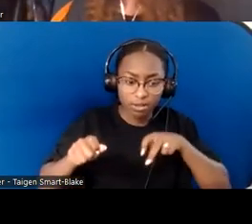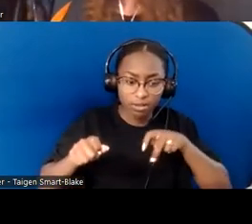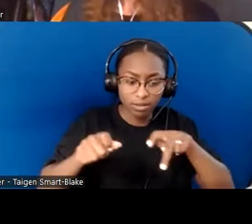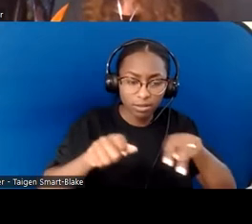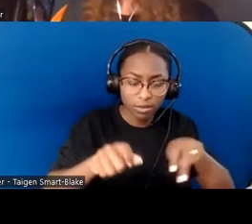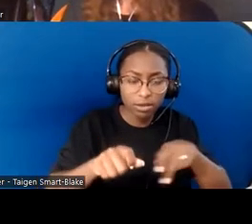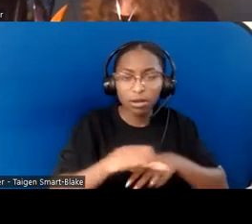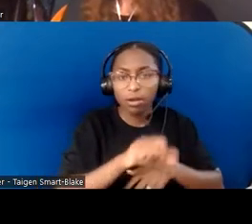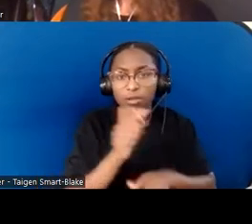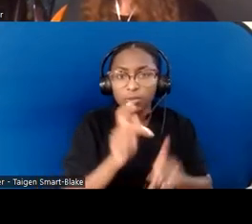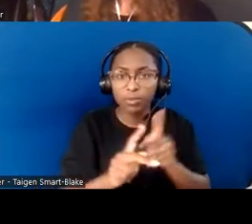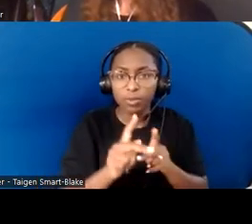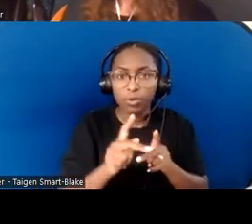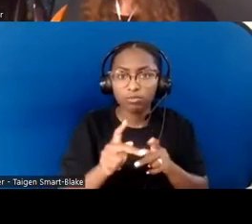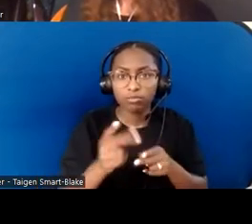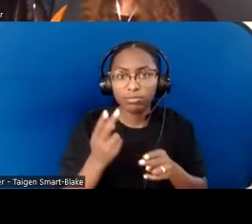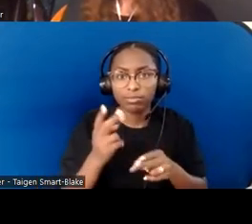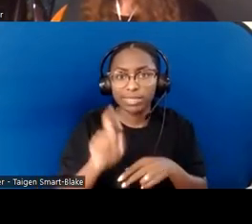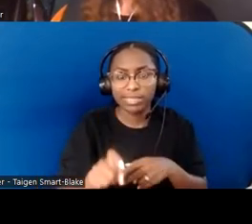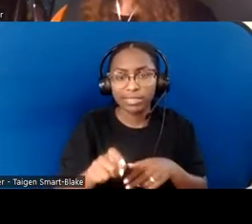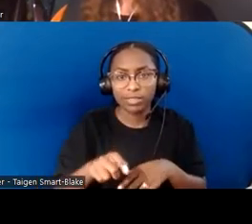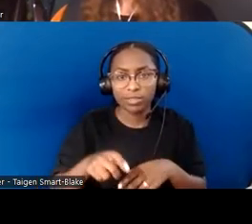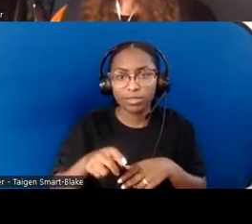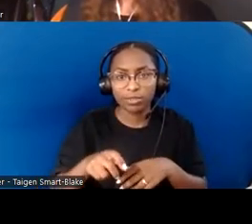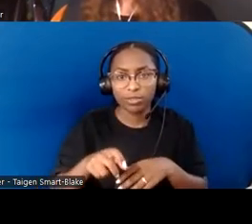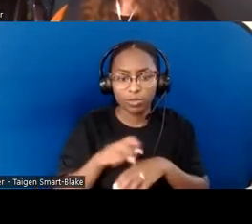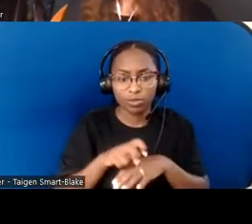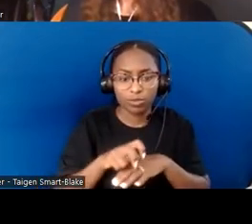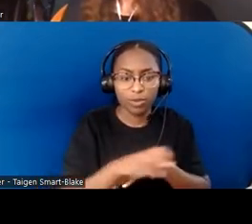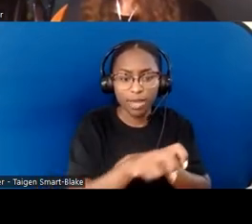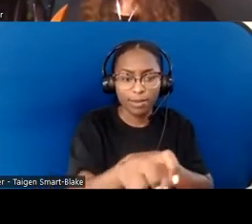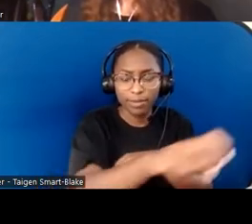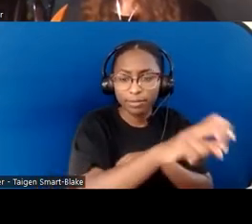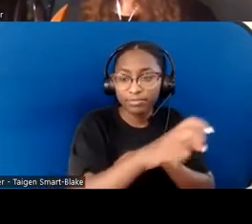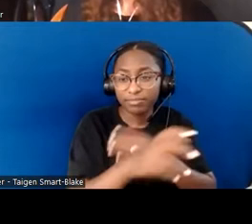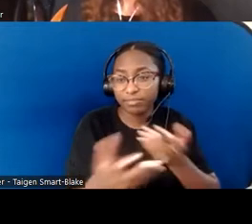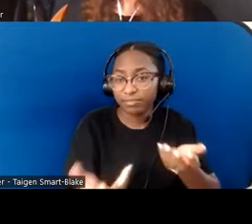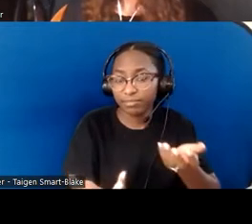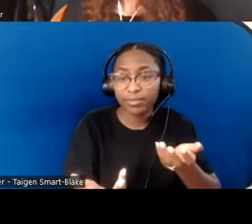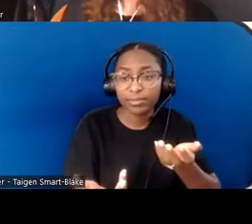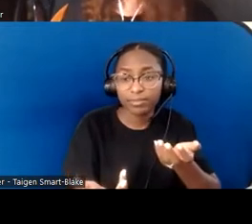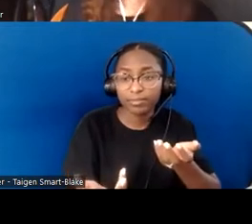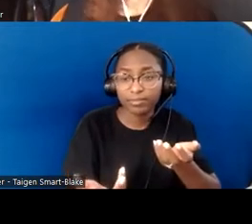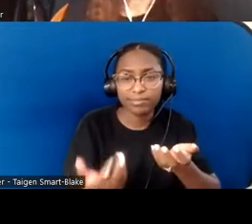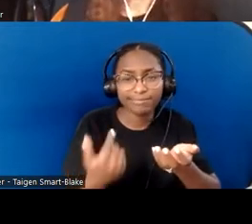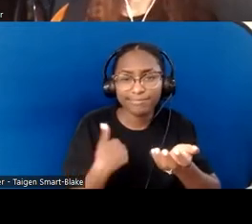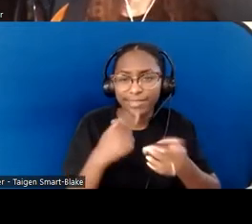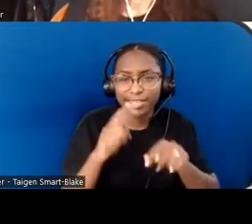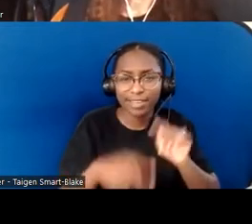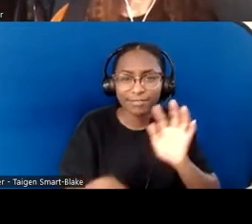My ideal images— I couldn't find one quickly— would be one that the ramp is the way everybody goes up. That's where we get into universal design.